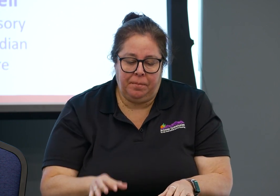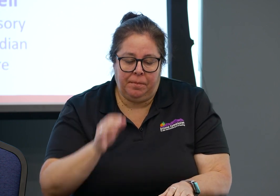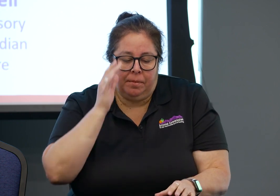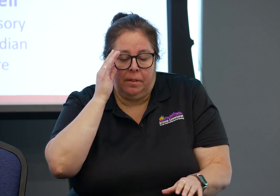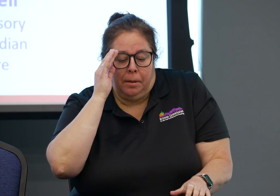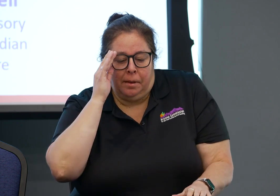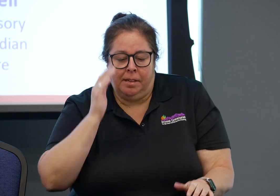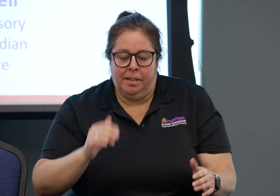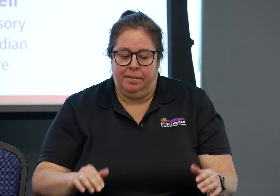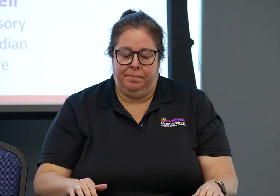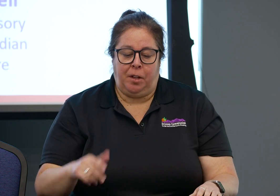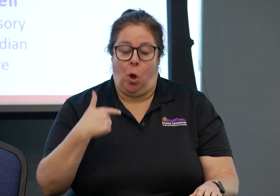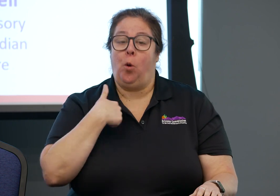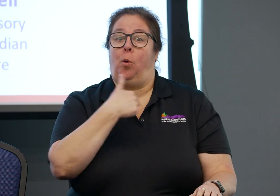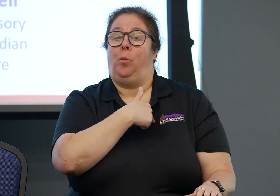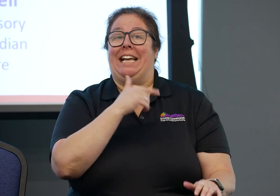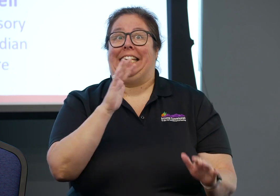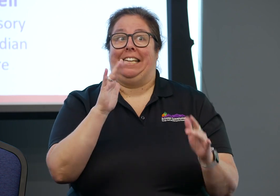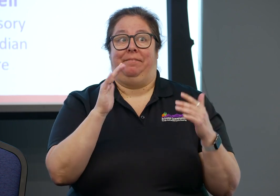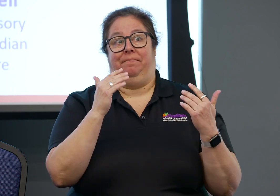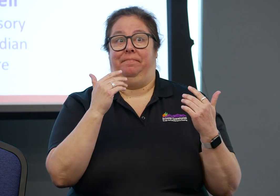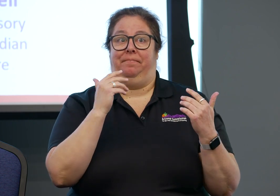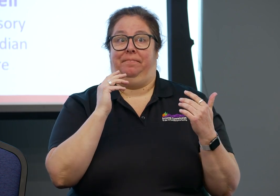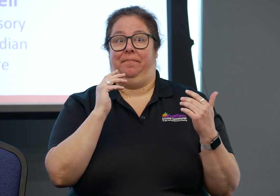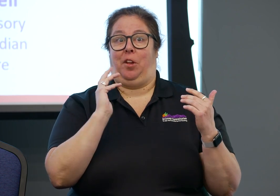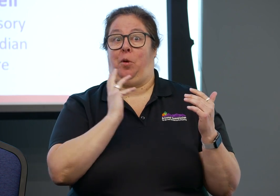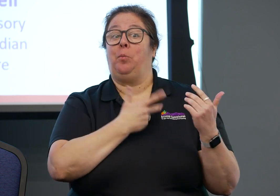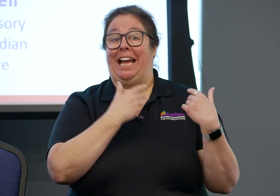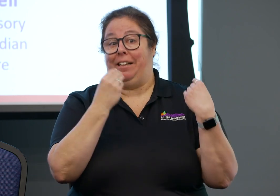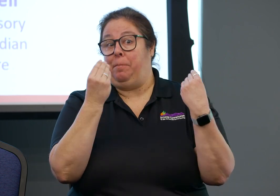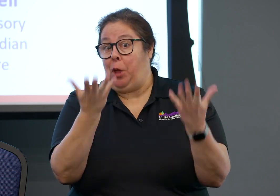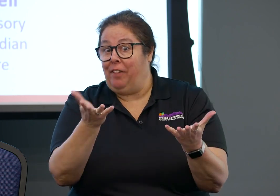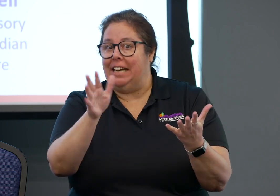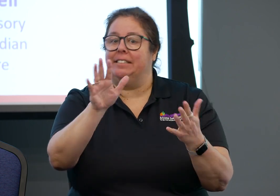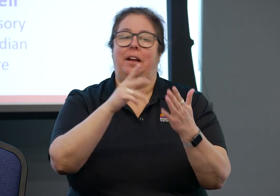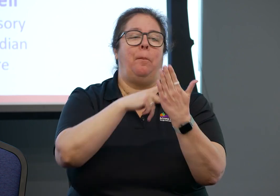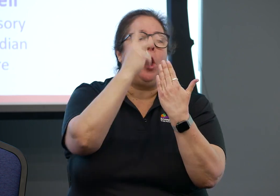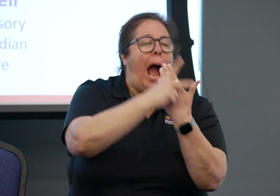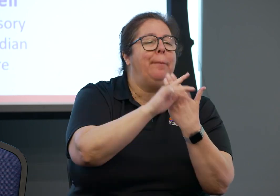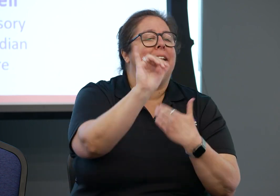to help make all kinds of things more accessible for the communities we serve.